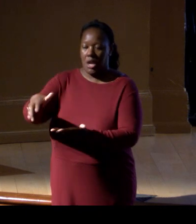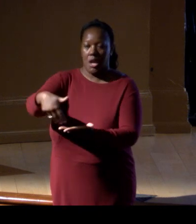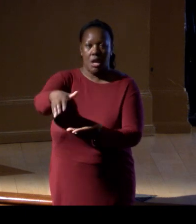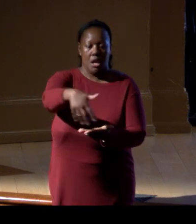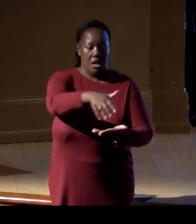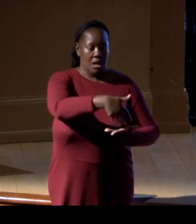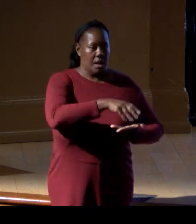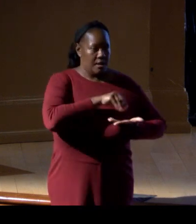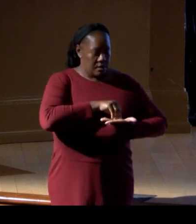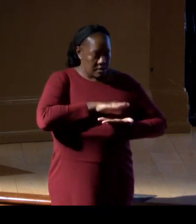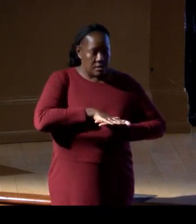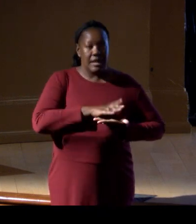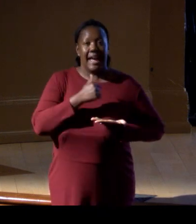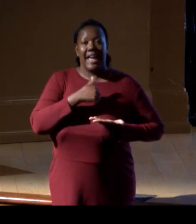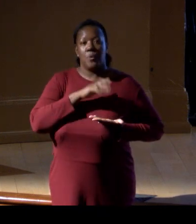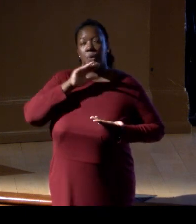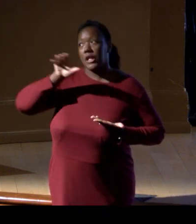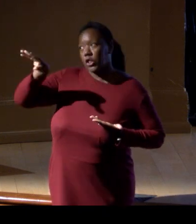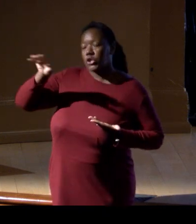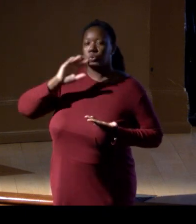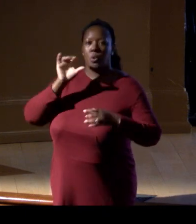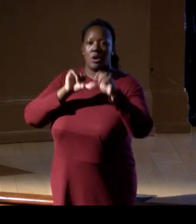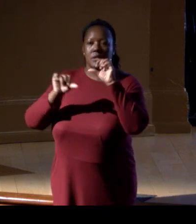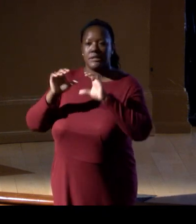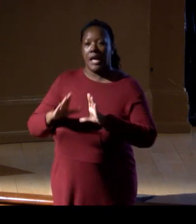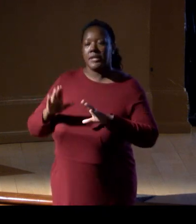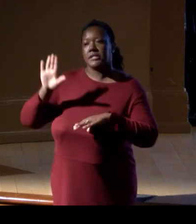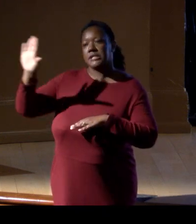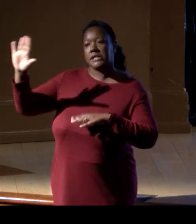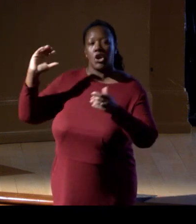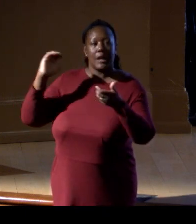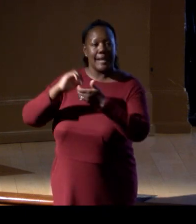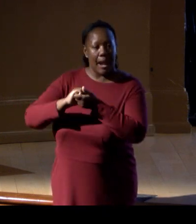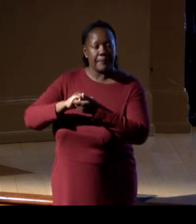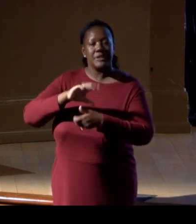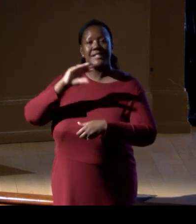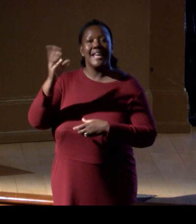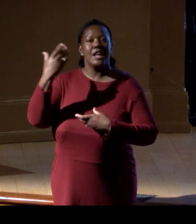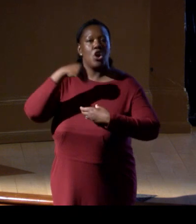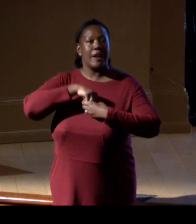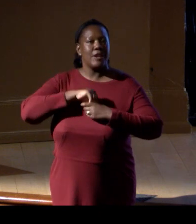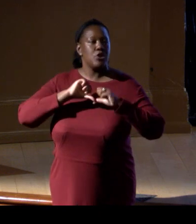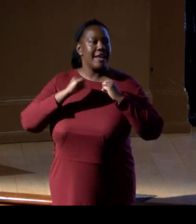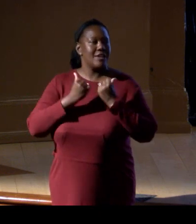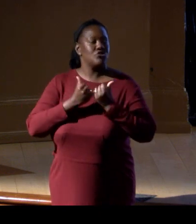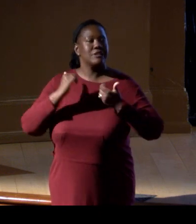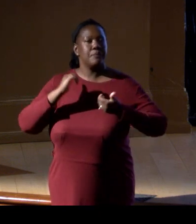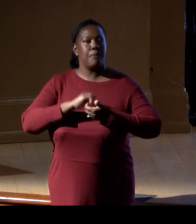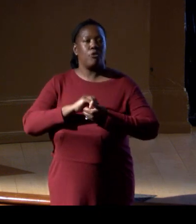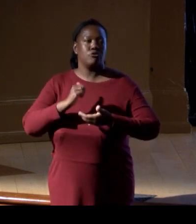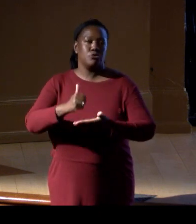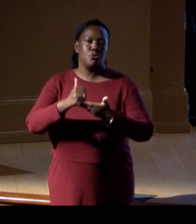and we look to our scientists, their collaborators, and our interagency partners to help us enhance